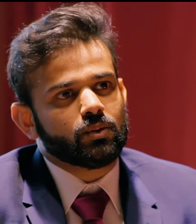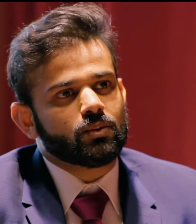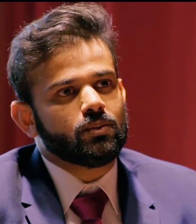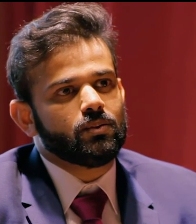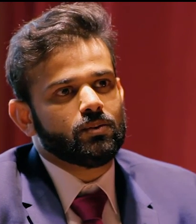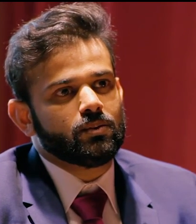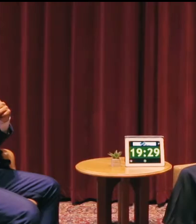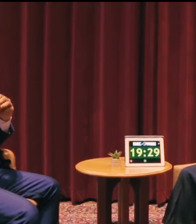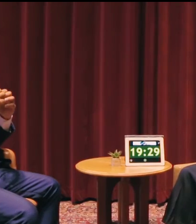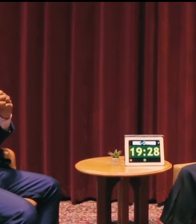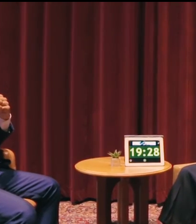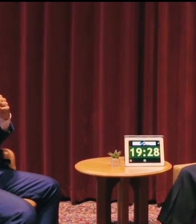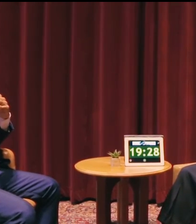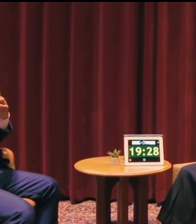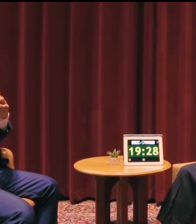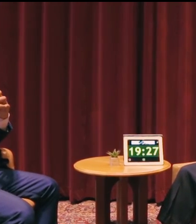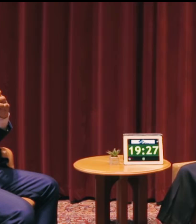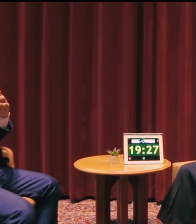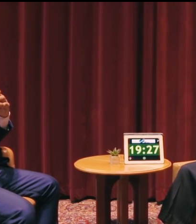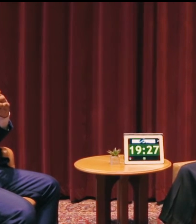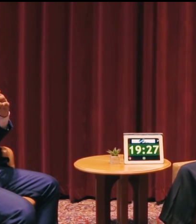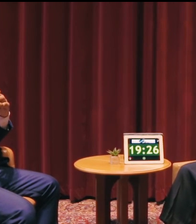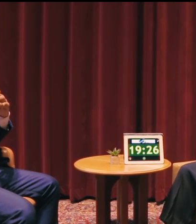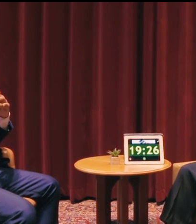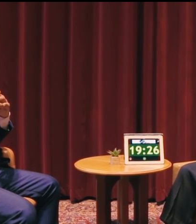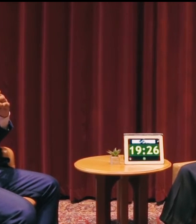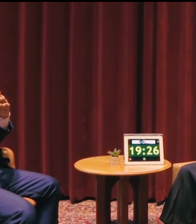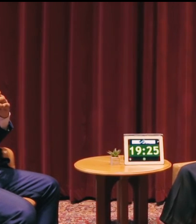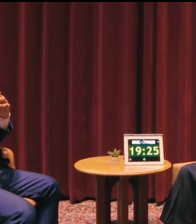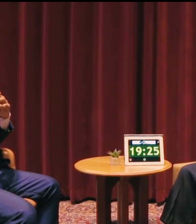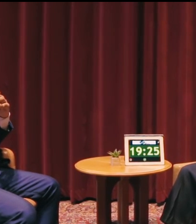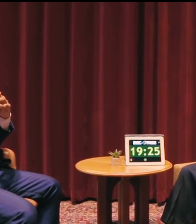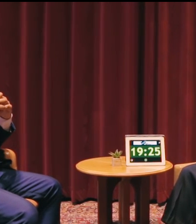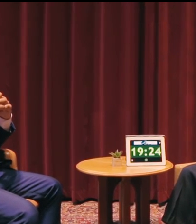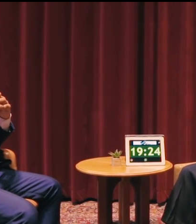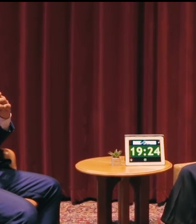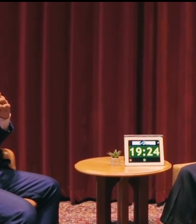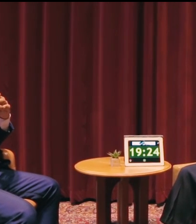what did you do? I was a financial manager for the Air National Guard in Illinois,